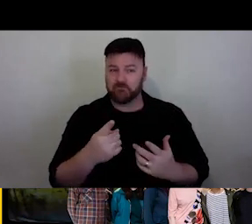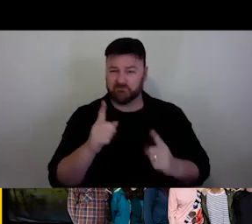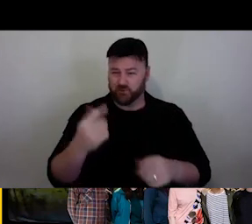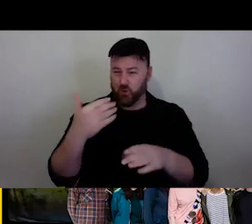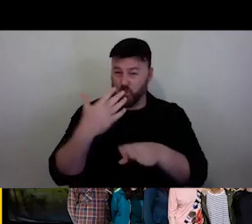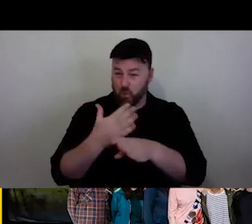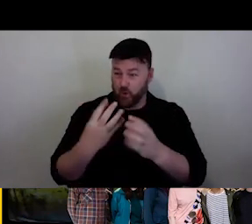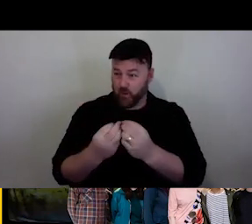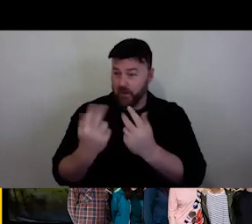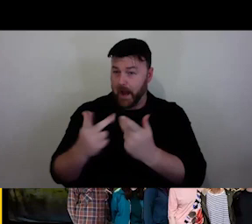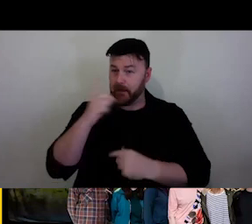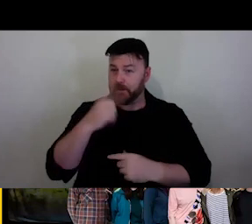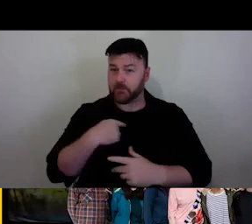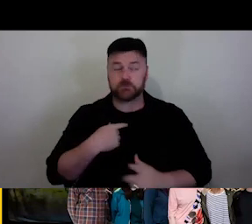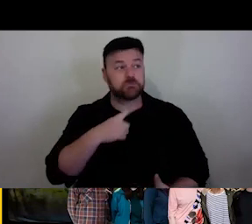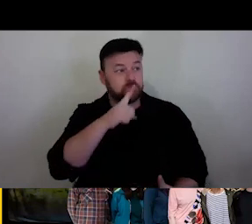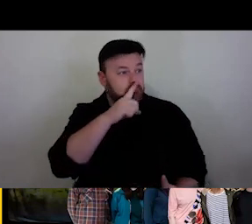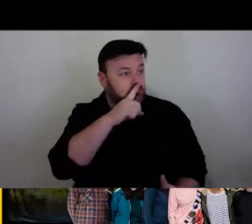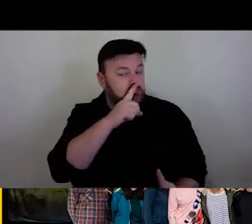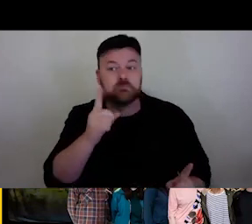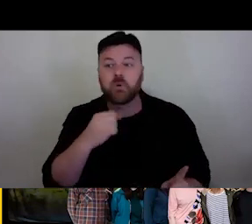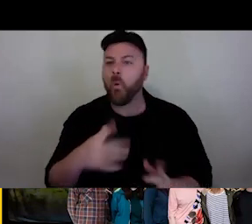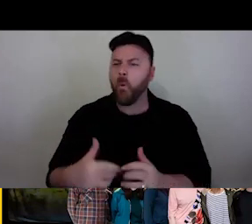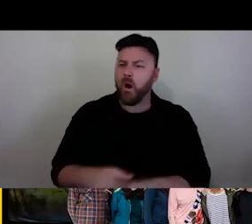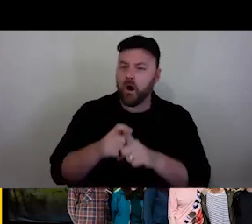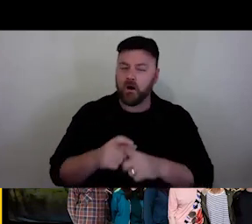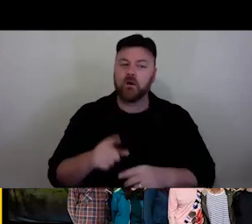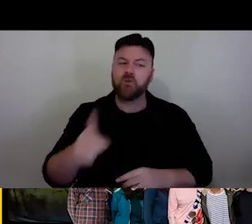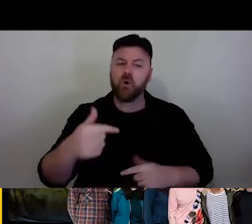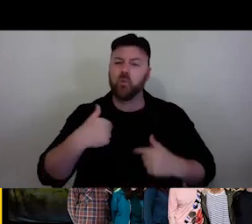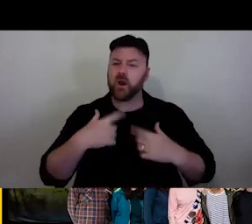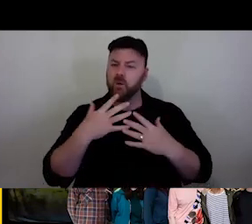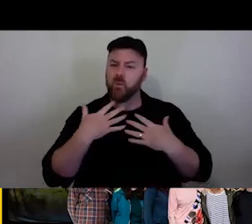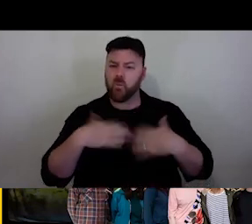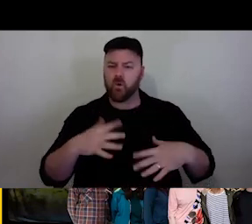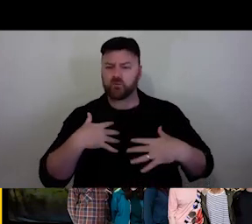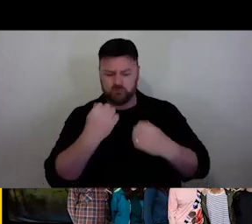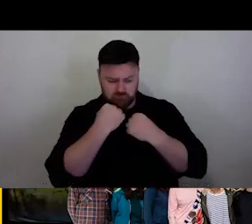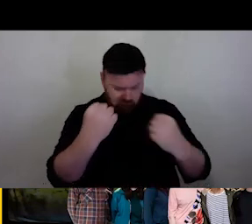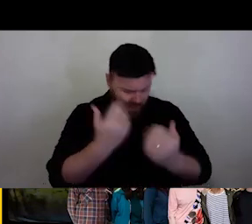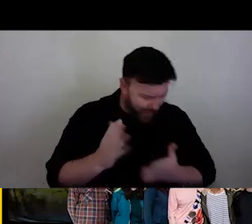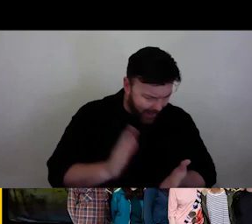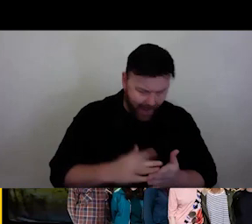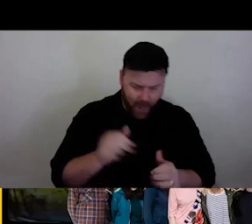How do we seek out alternative structures for working with people in strap yourself in because what is what APHIDS'